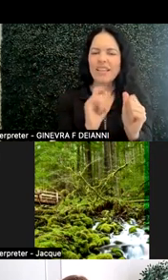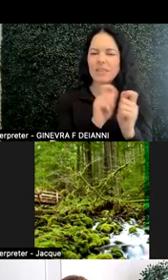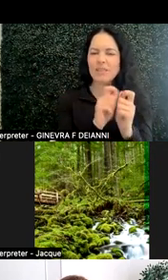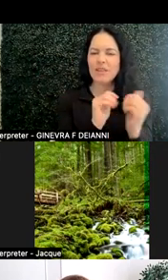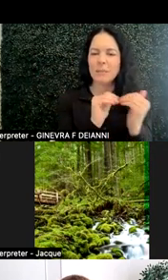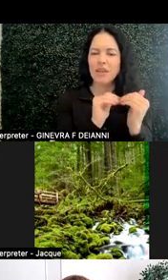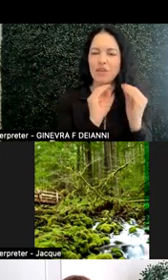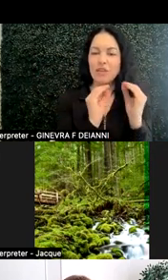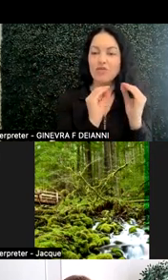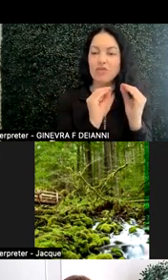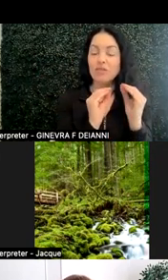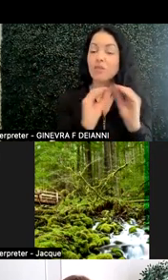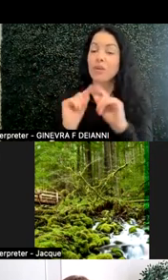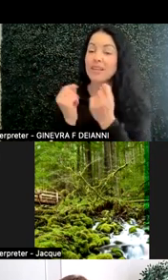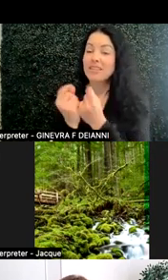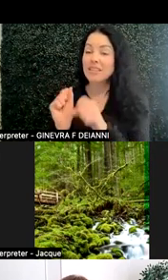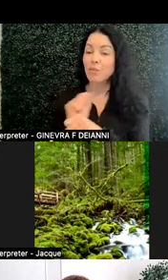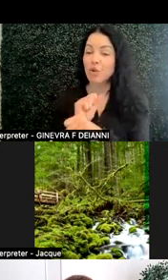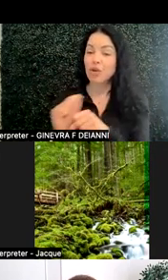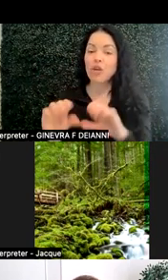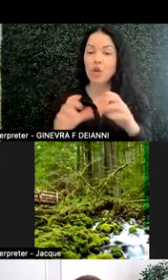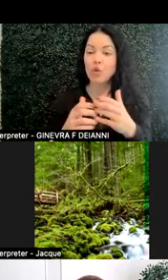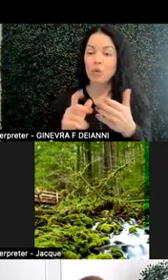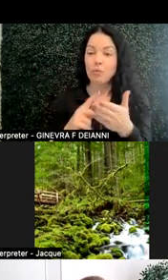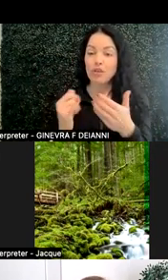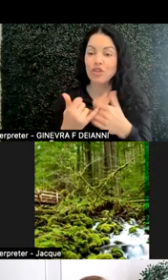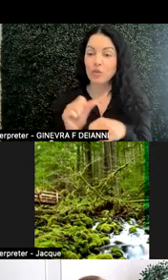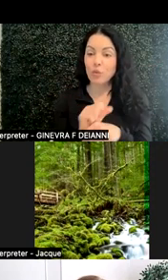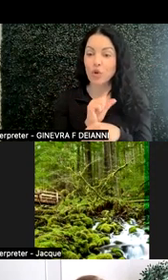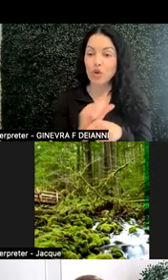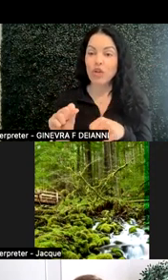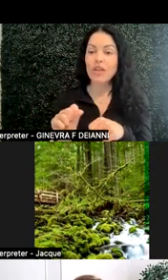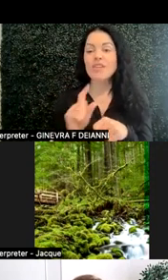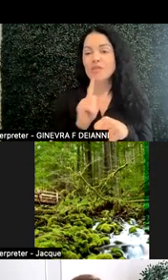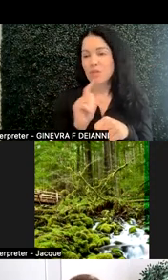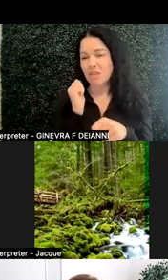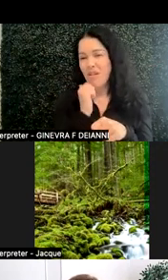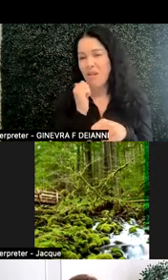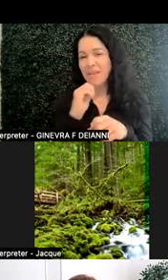So teamwork, group project work is very common in STEM courses.